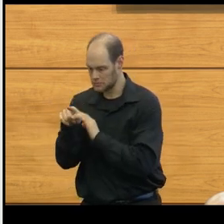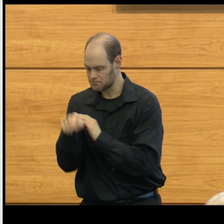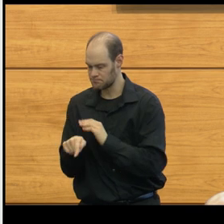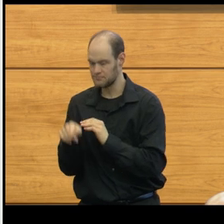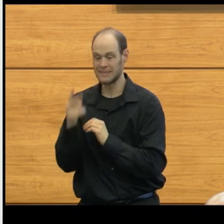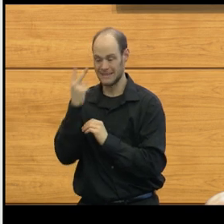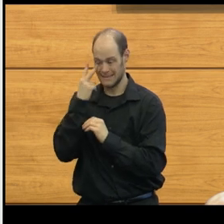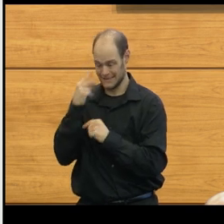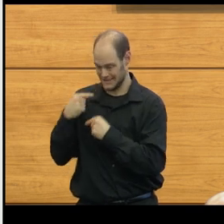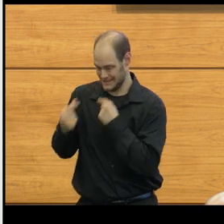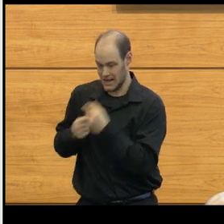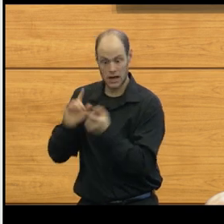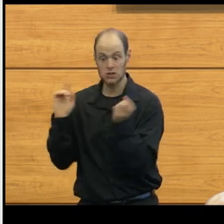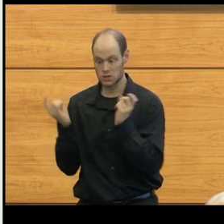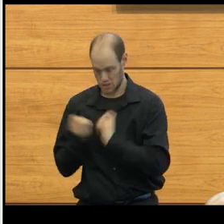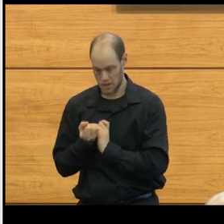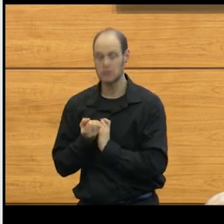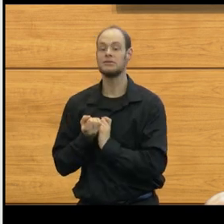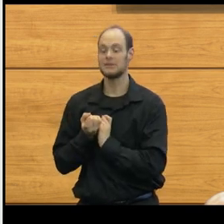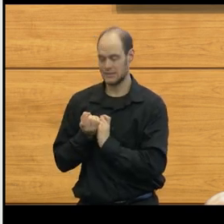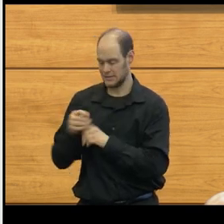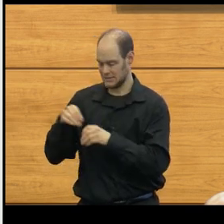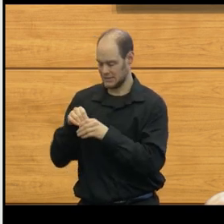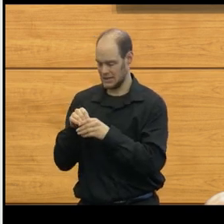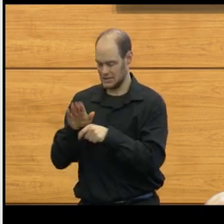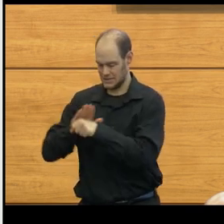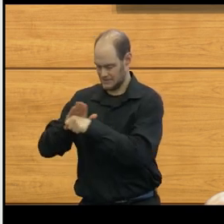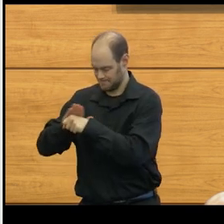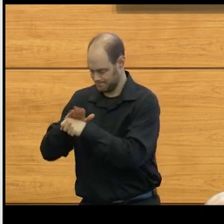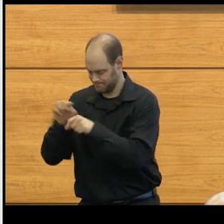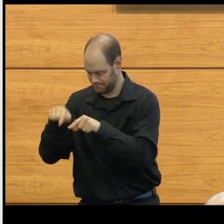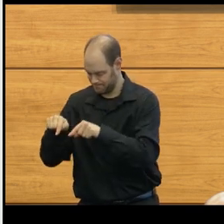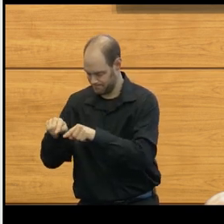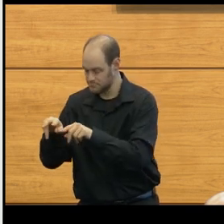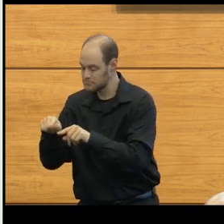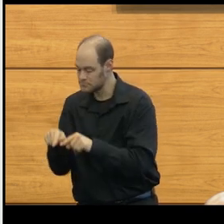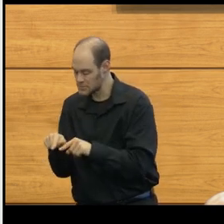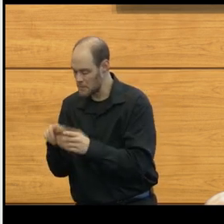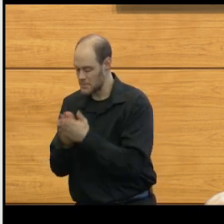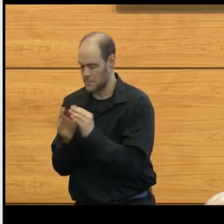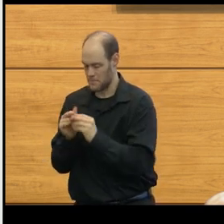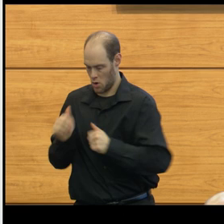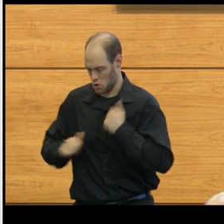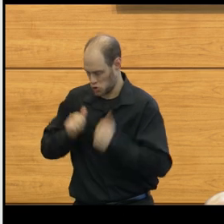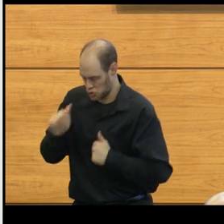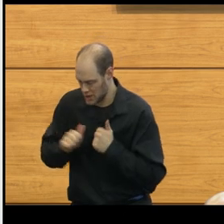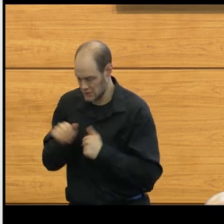genetic changes within areas of the tumor, to be able to be more aggressive in those areas